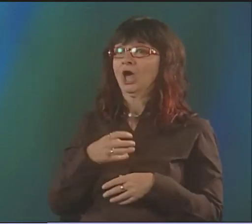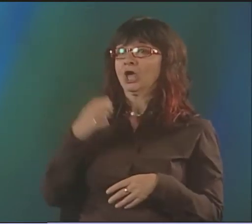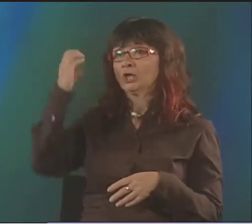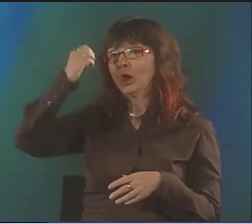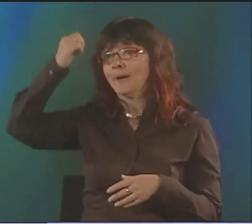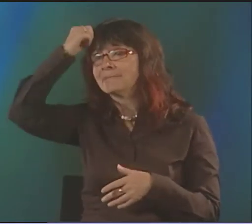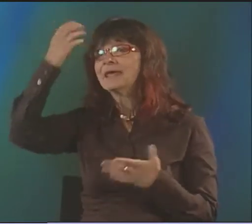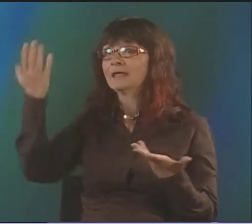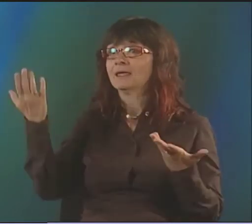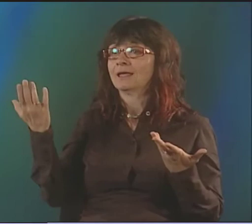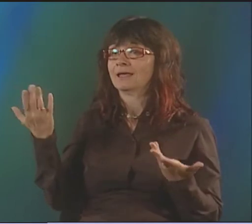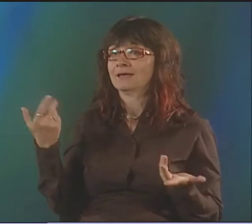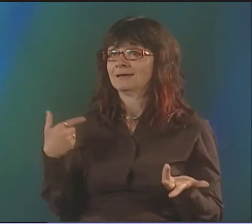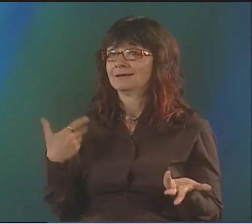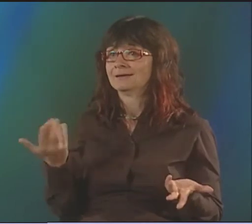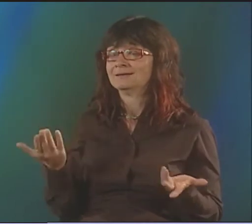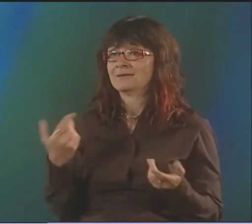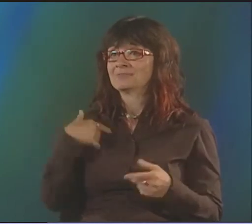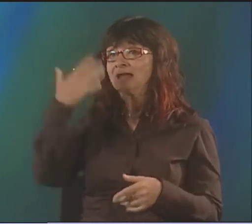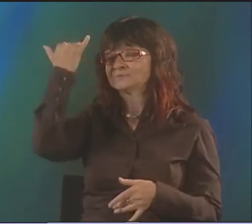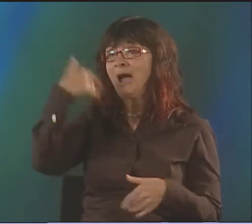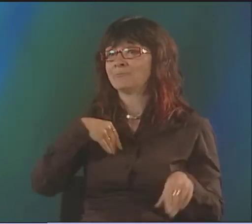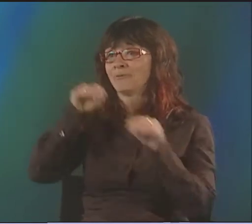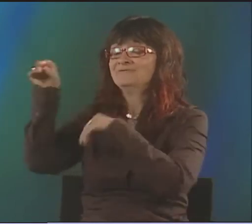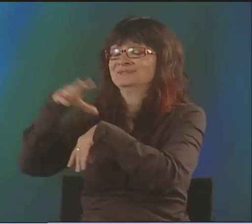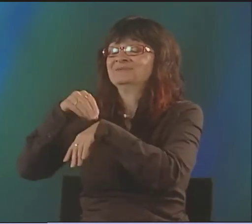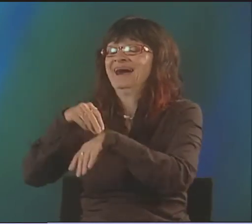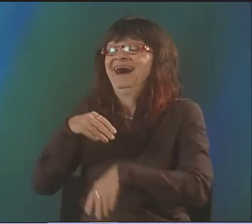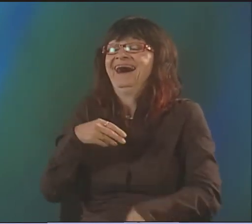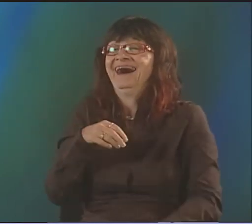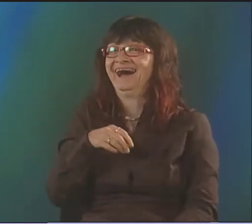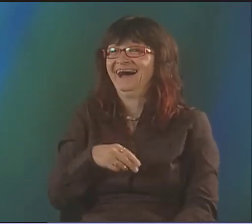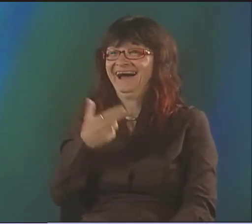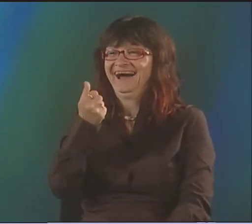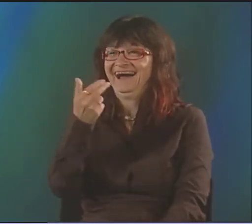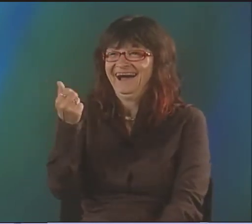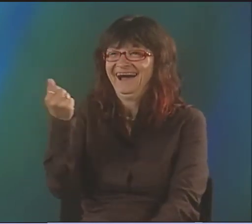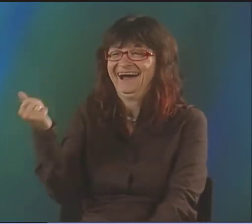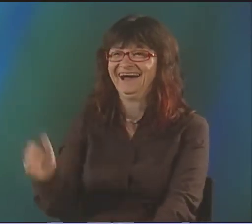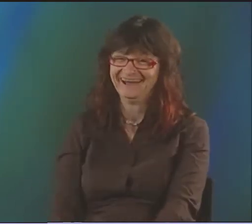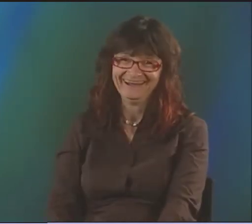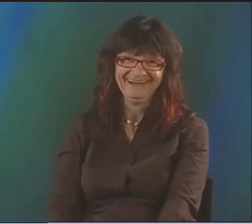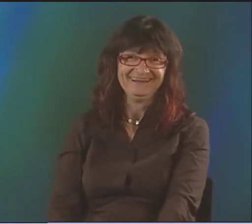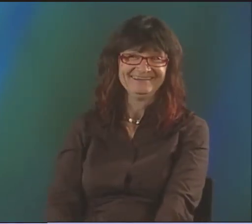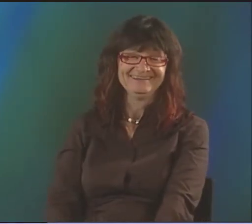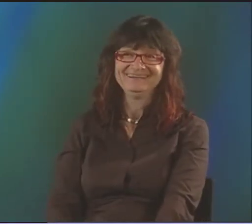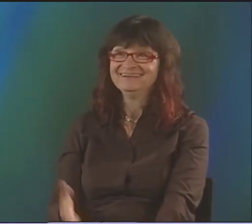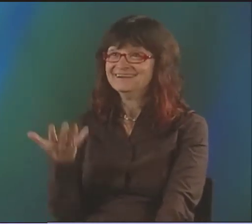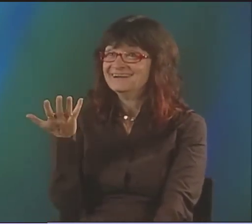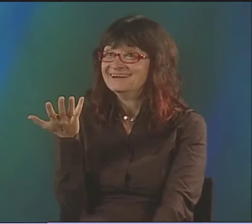SOMETIMES PEOPLE DON'T UNDERSTAND WHAT IT MEANS TO BE DEAF. THEY LOOKED AT ME, AND THEY THINK I'M WEIRD.